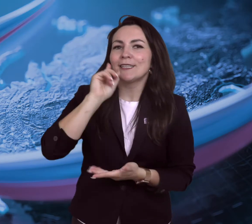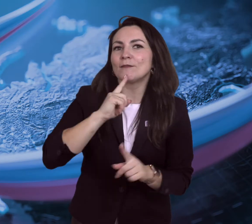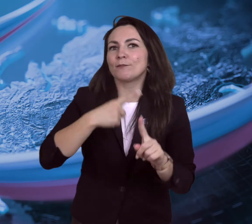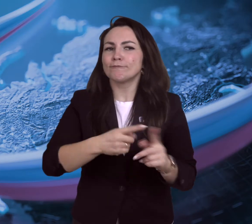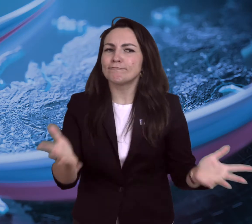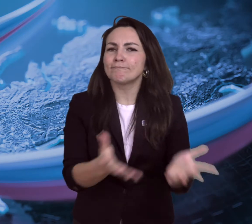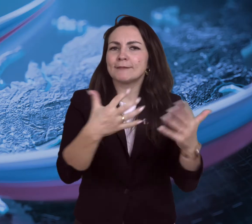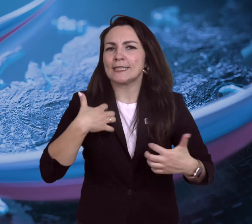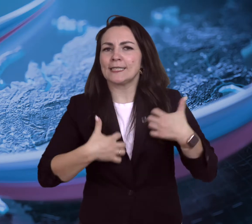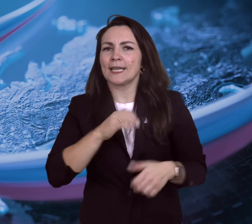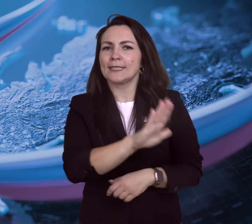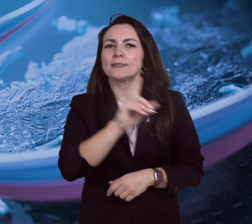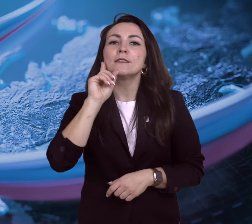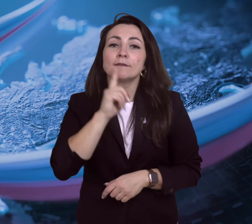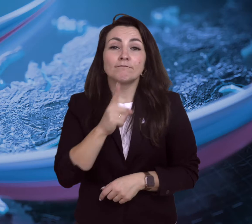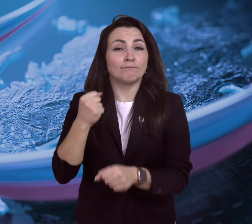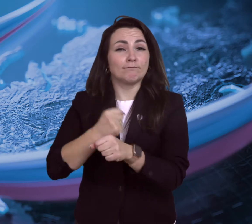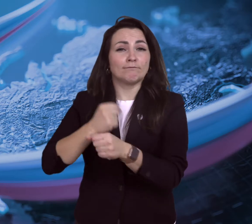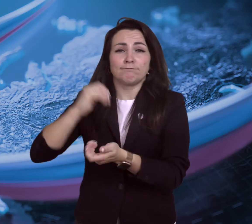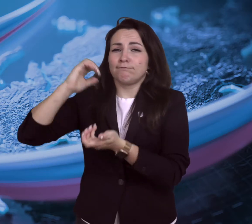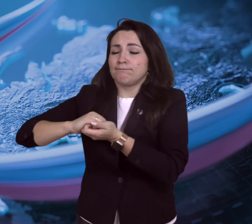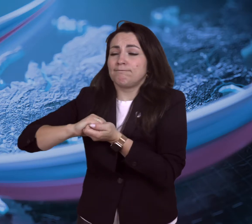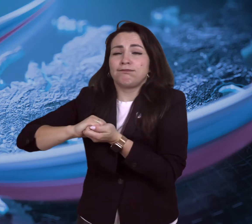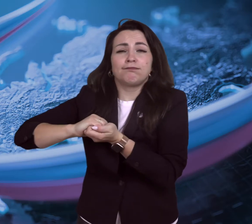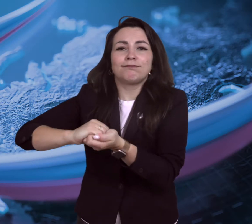the WFD protects the interests and rights of the Deaf,